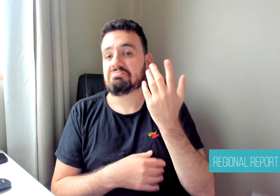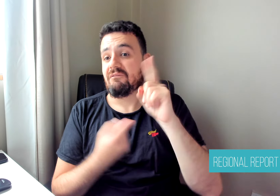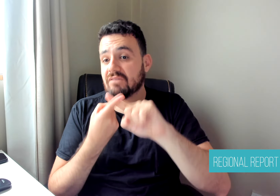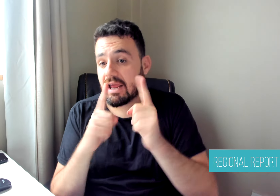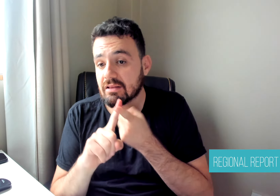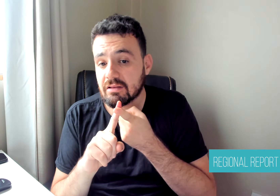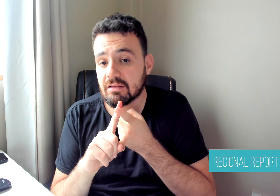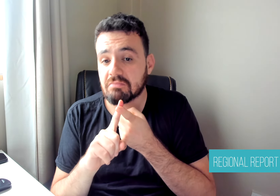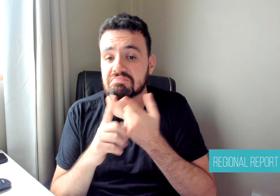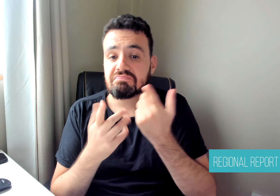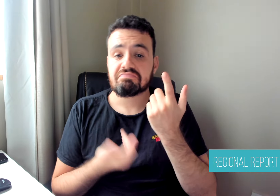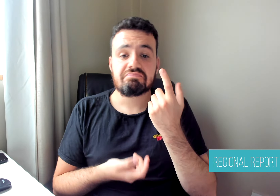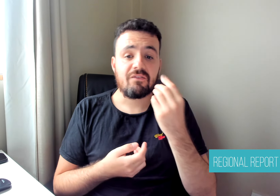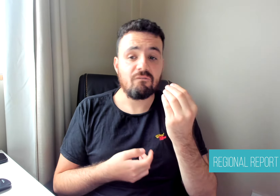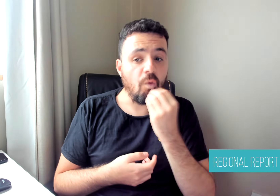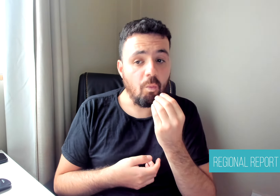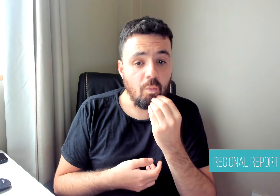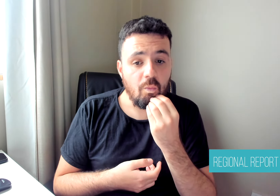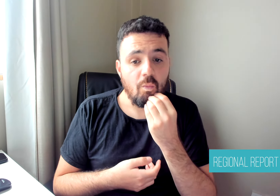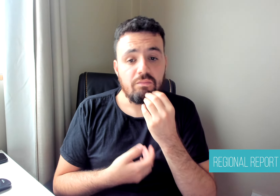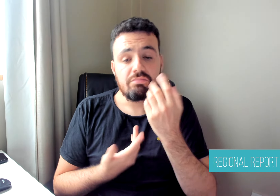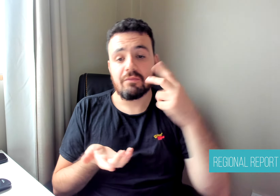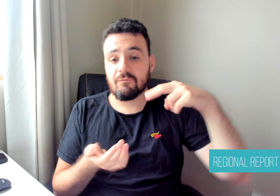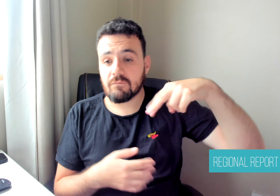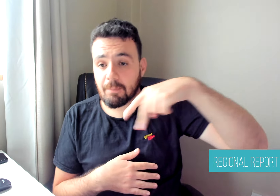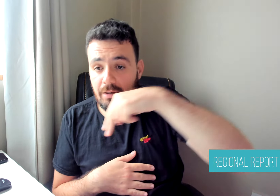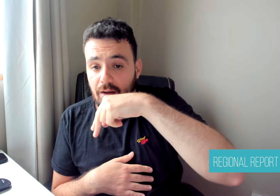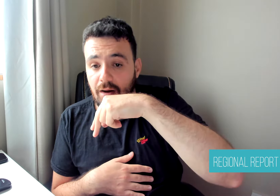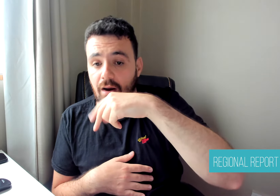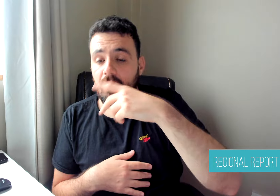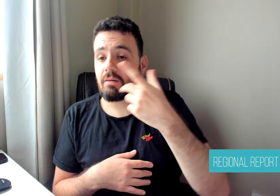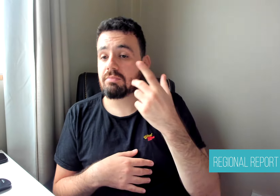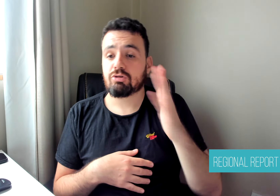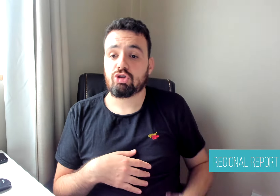But that's not all, thanks to an artificial intelligence